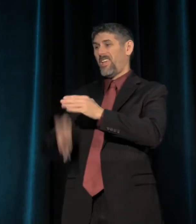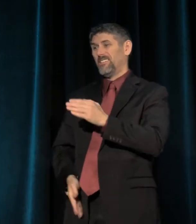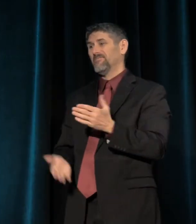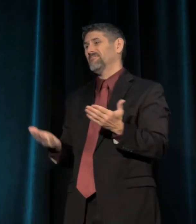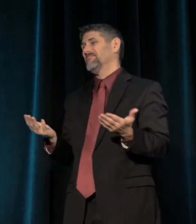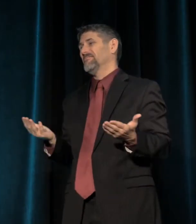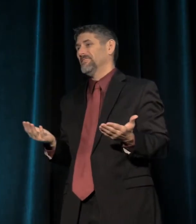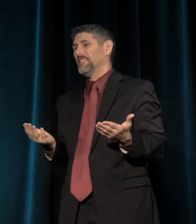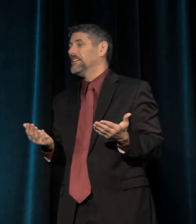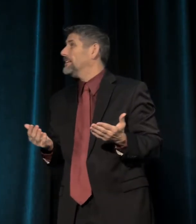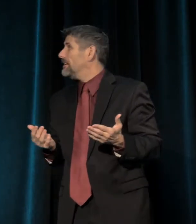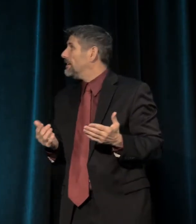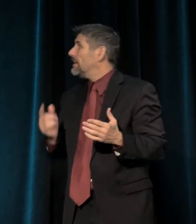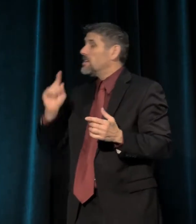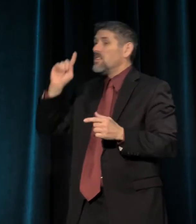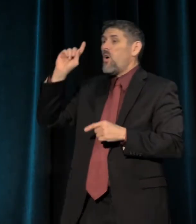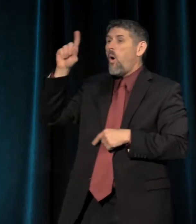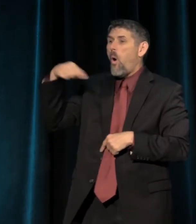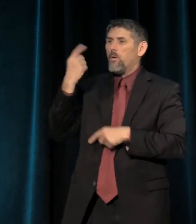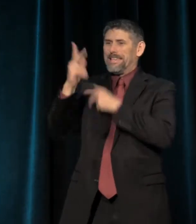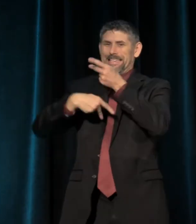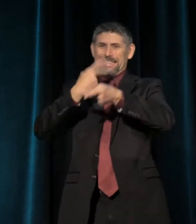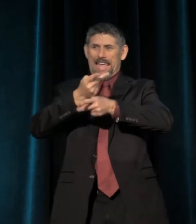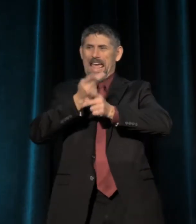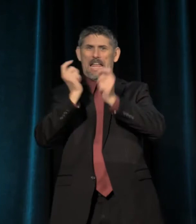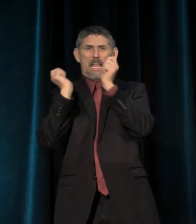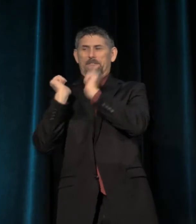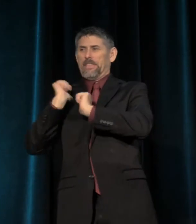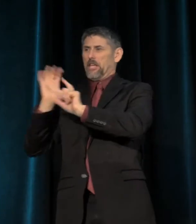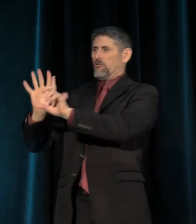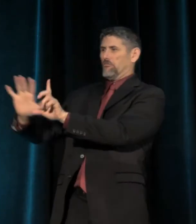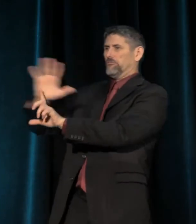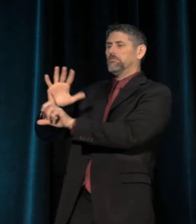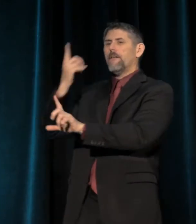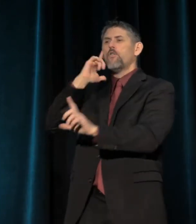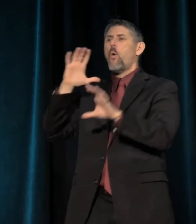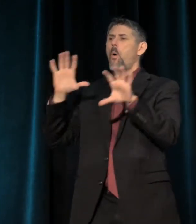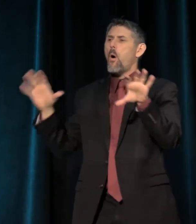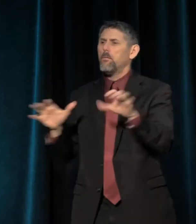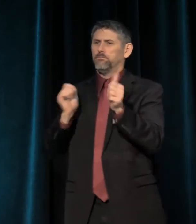It's only the kind of theater that seeks to perform aggression